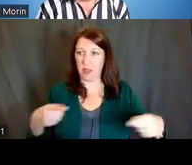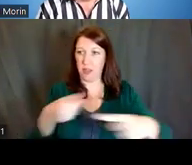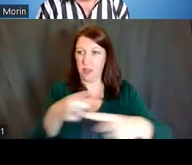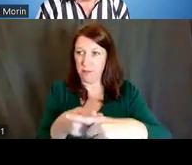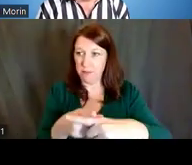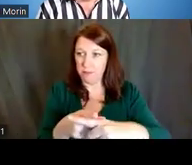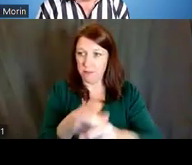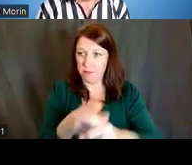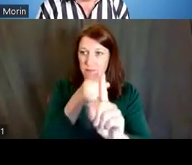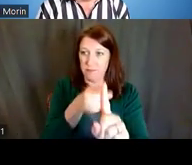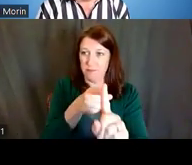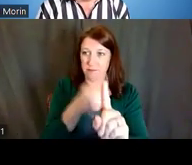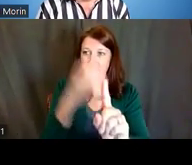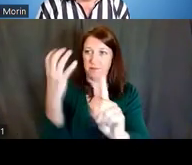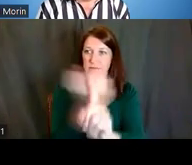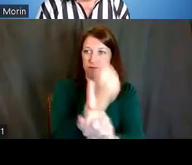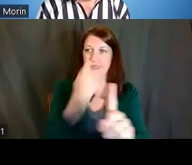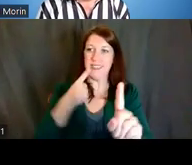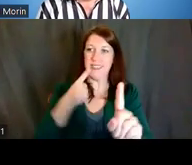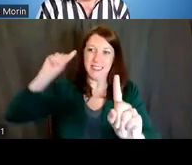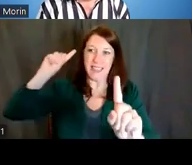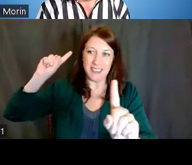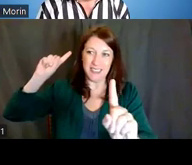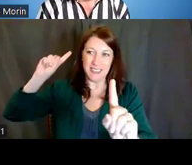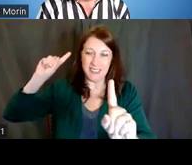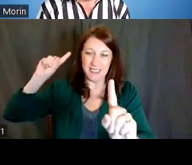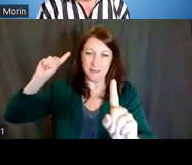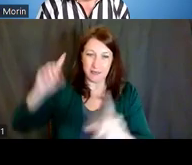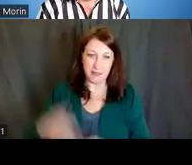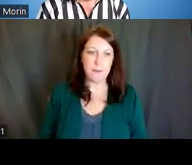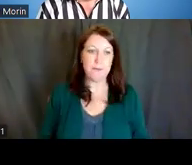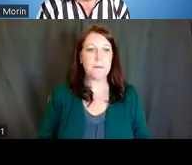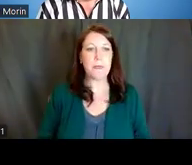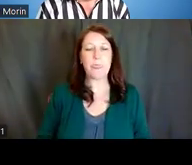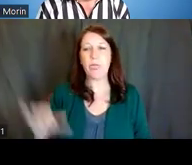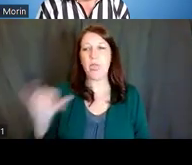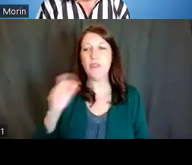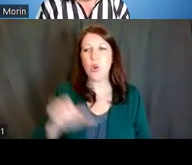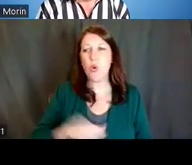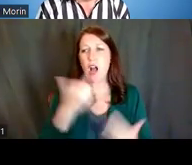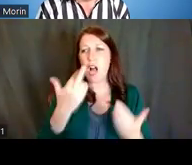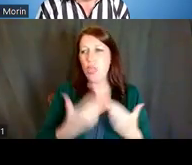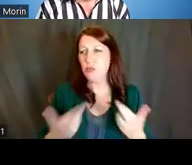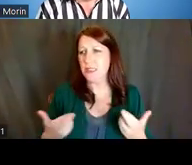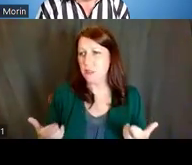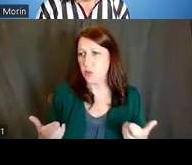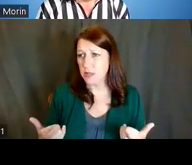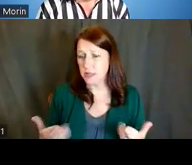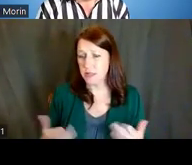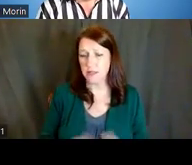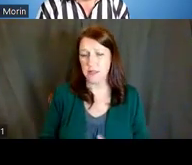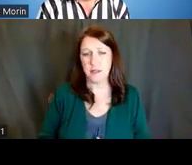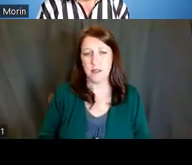with some resources as well. Those resources are going to be shared with you by Lynn